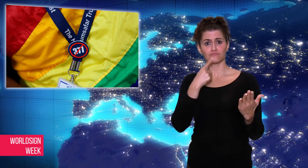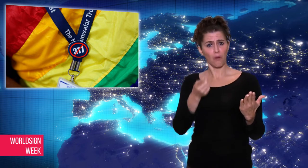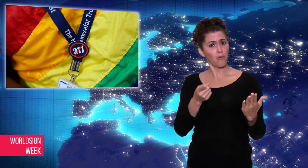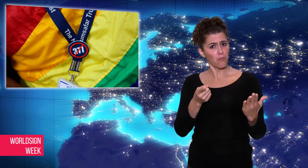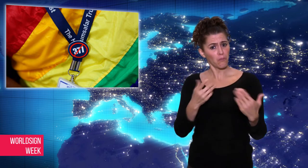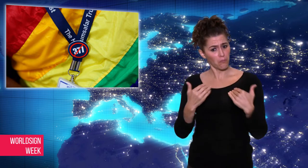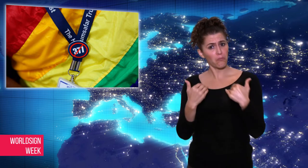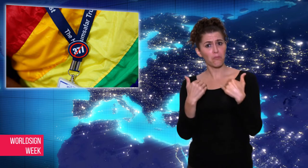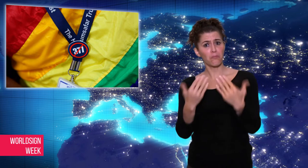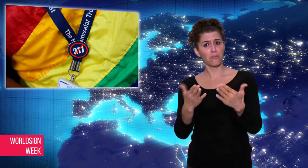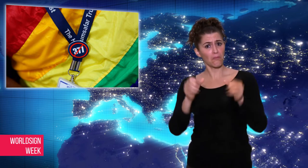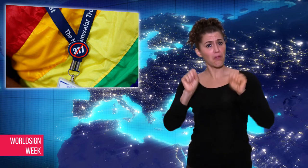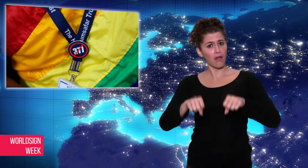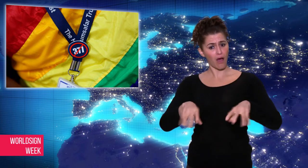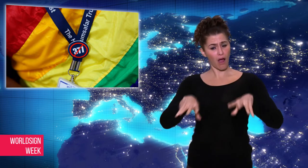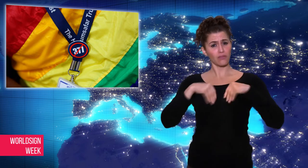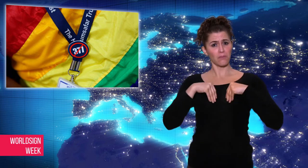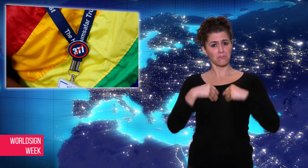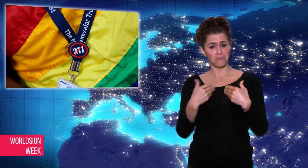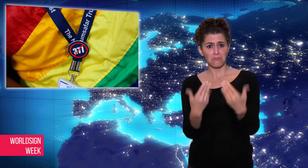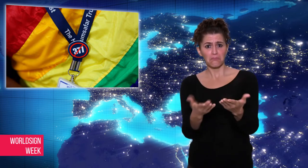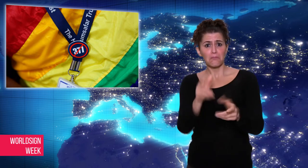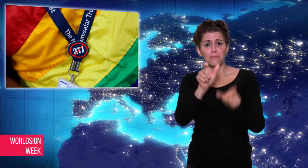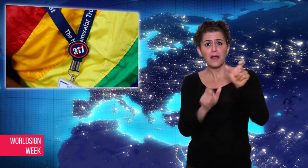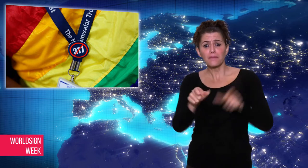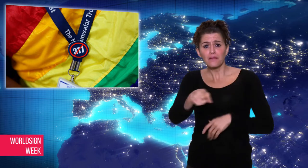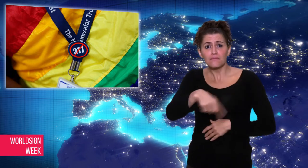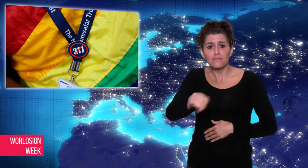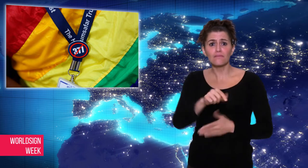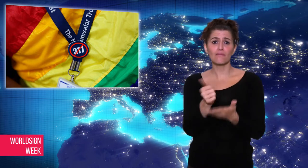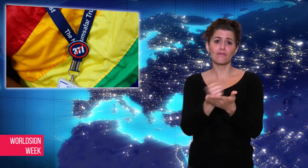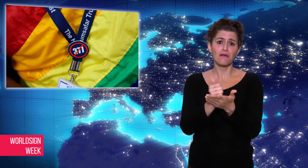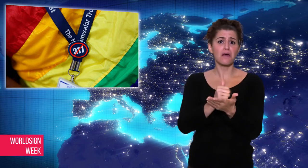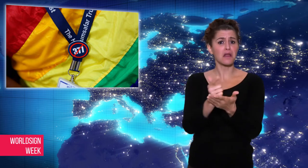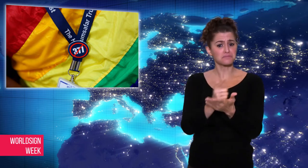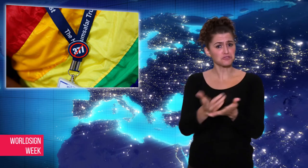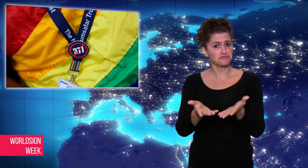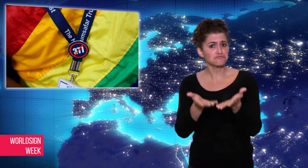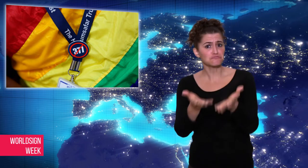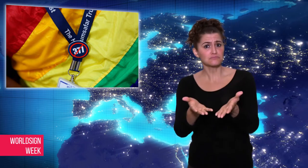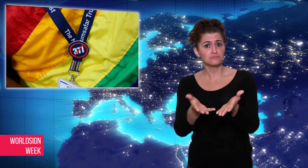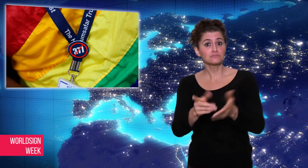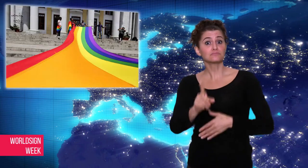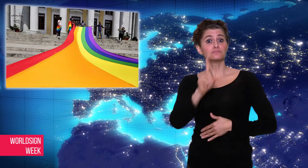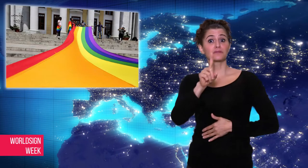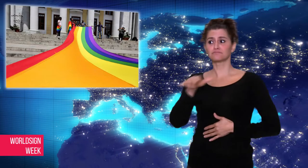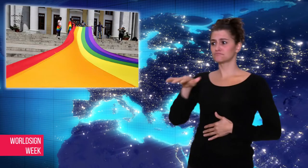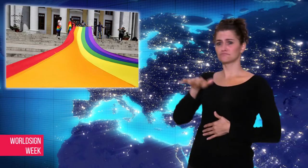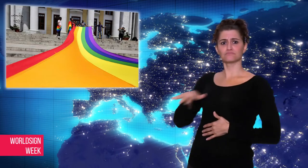society remained intolerant of gay